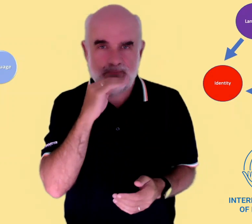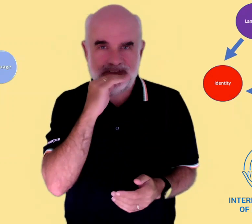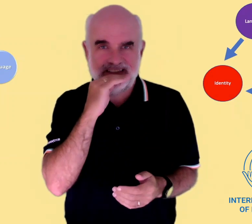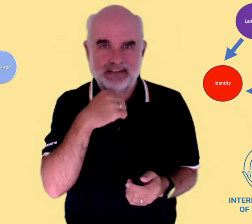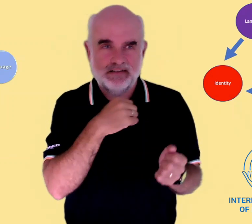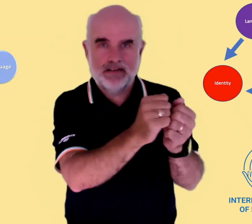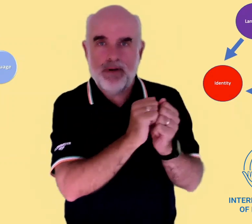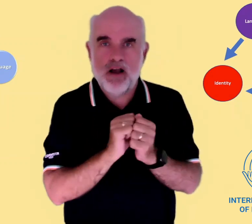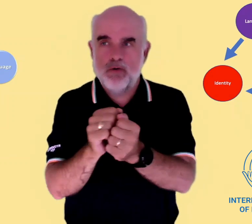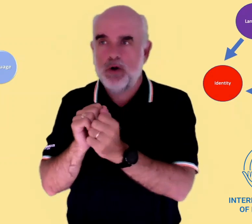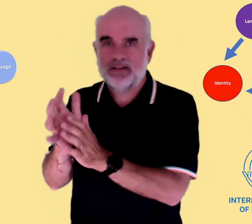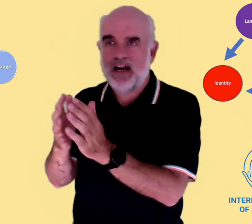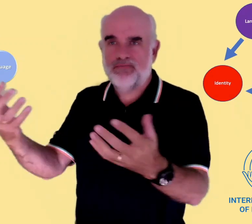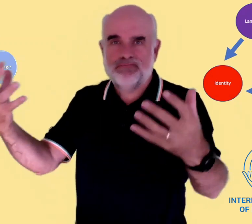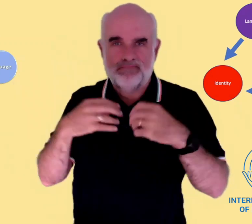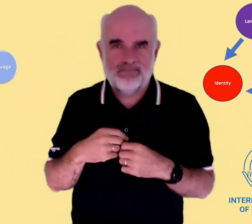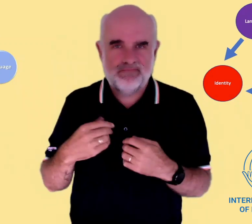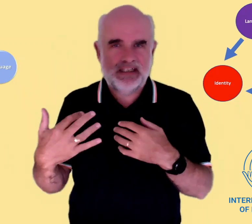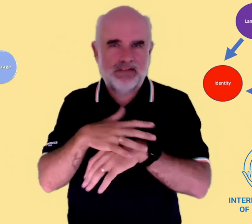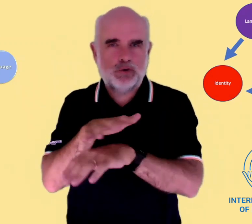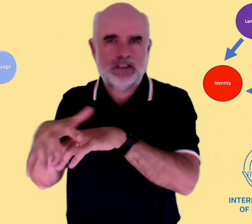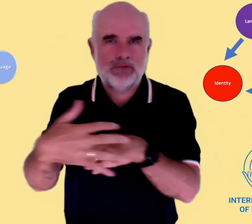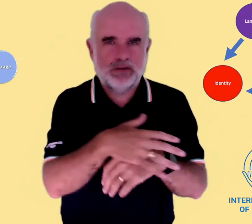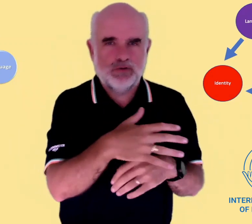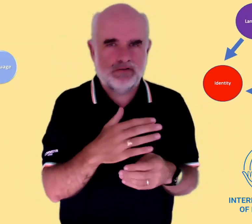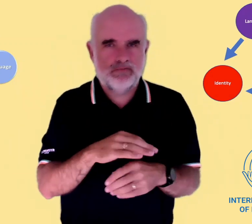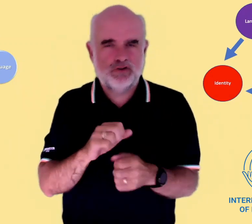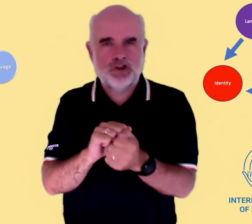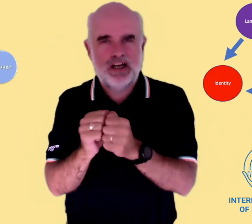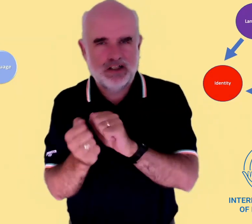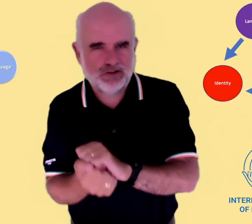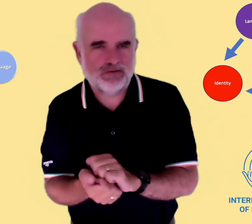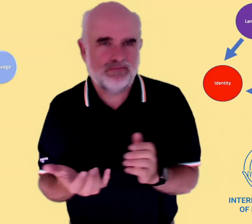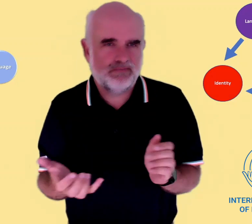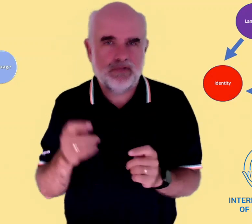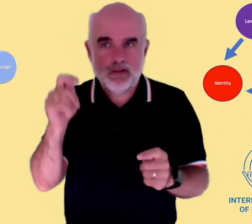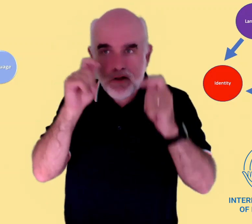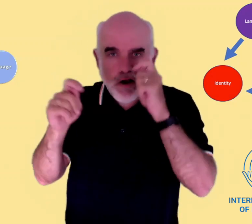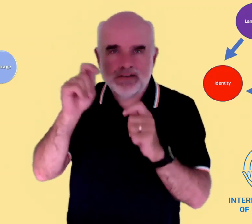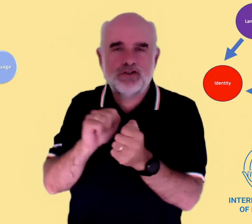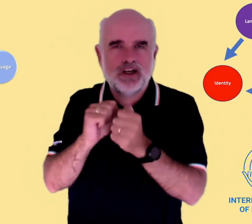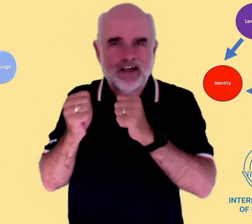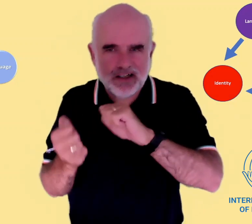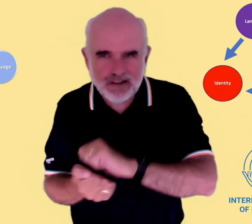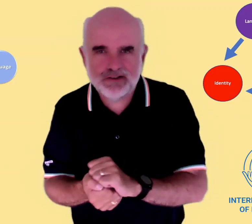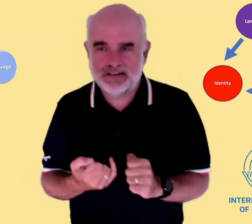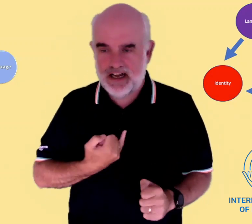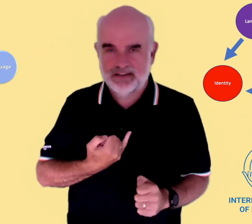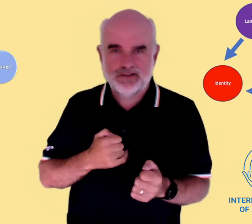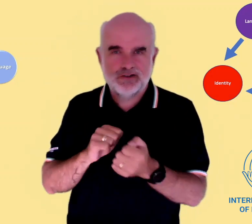internet-enabled communication with each other - and these developments mean that we borrow new signs into our own sign language from further afield. Our language is influenced by,